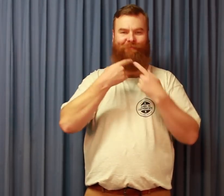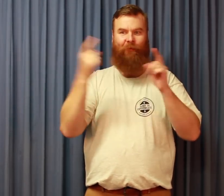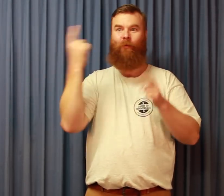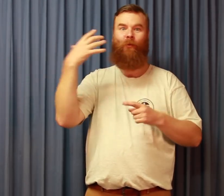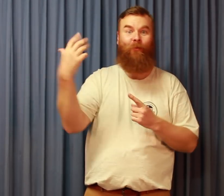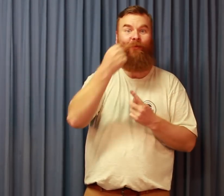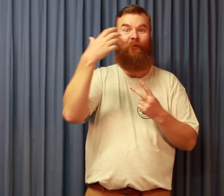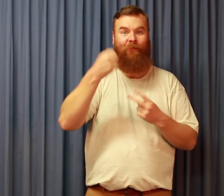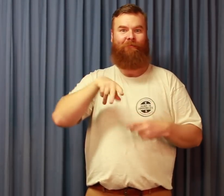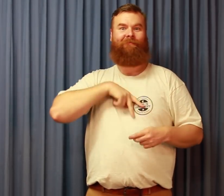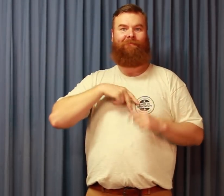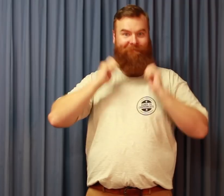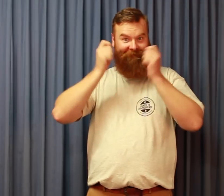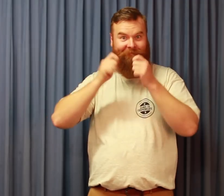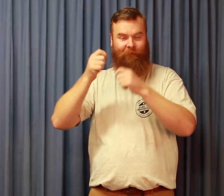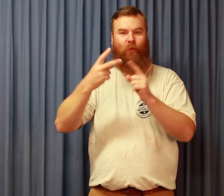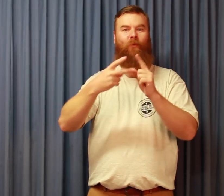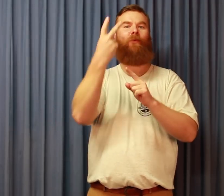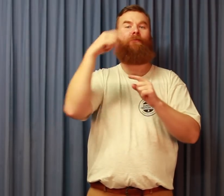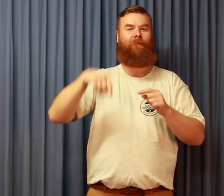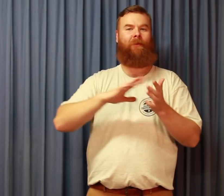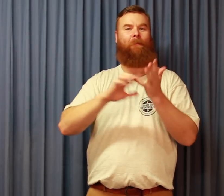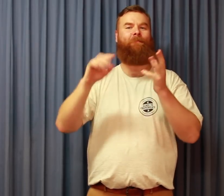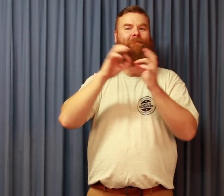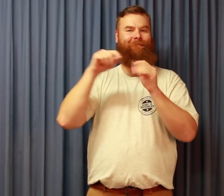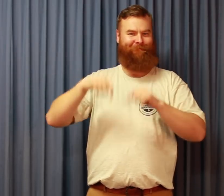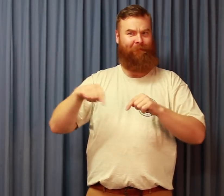The winners will be announced and medals will be presented here at the Hub at 2pm.